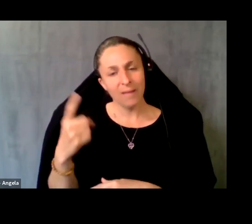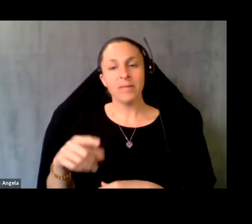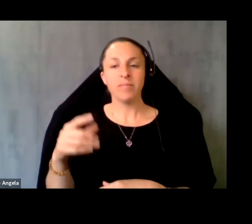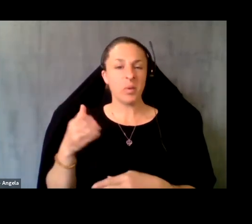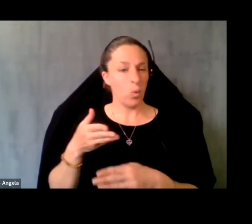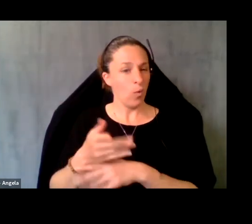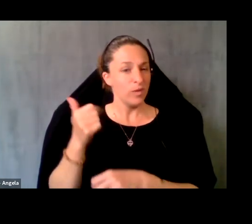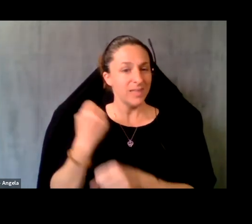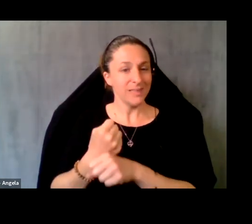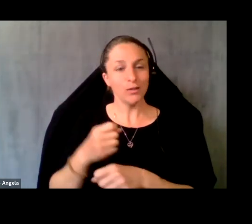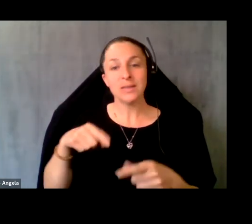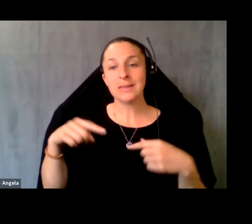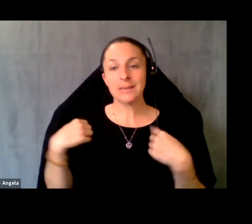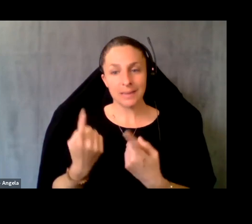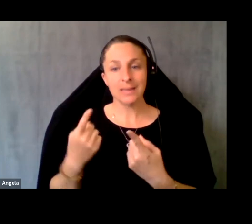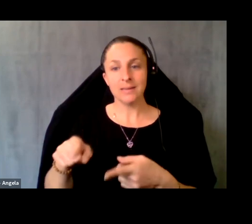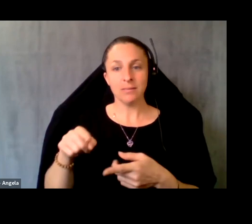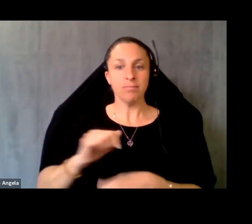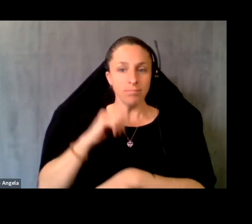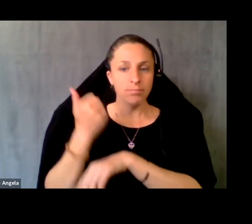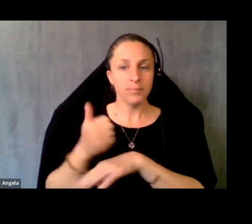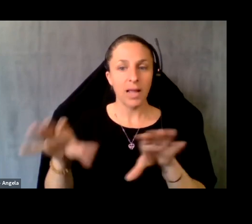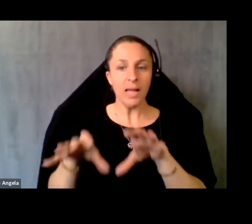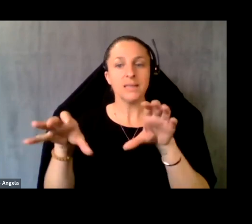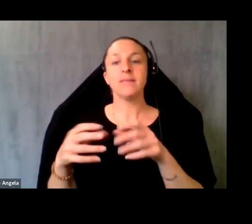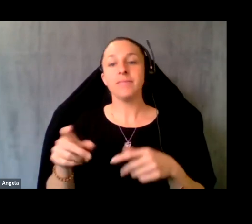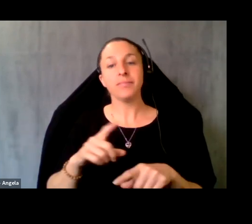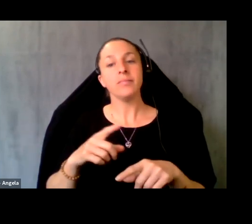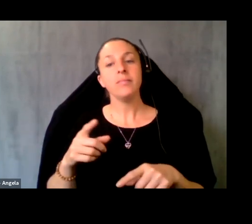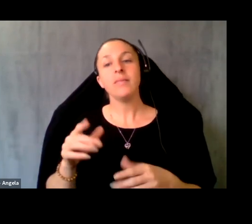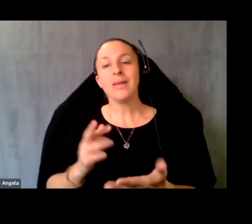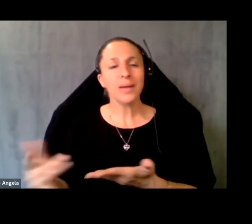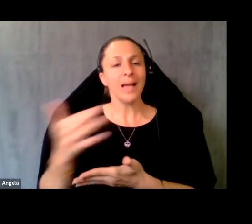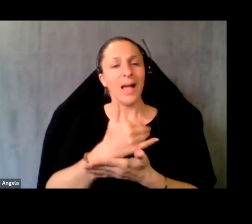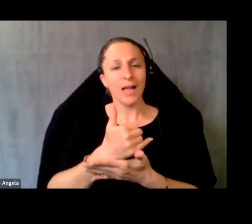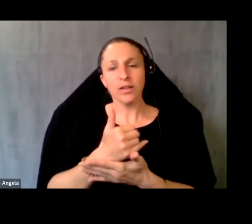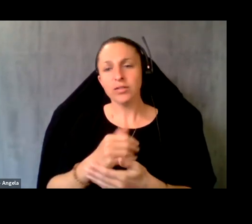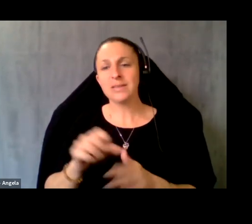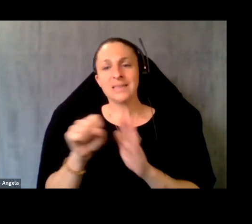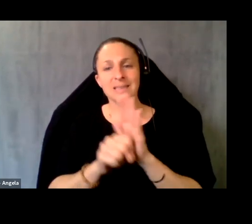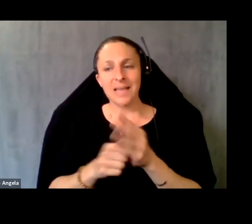years since this coalition has been active that gathers together statewide organizations and